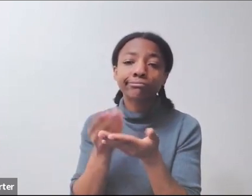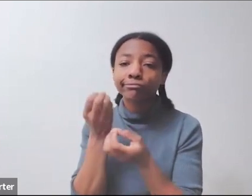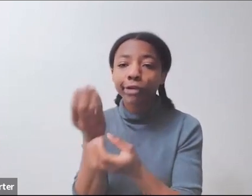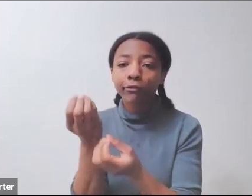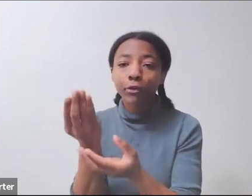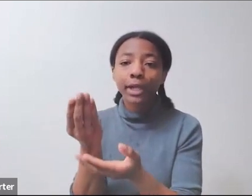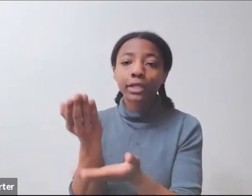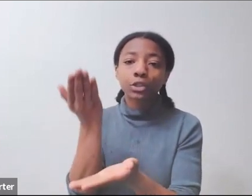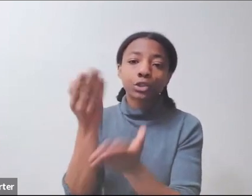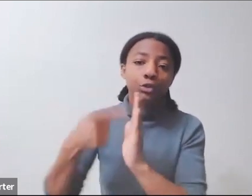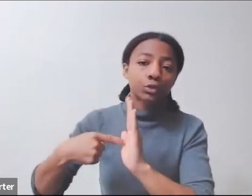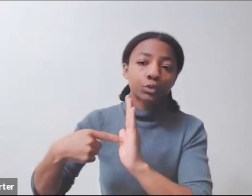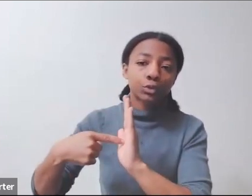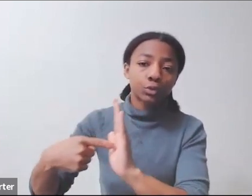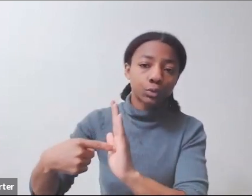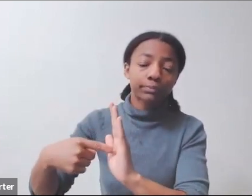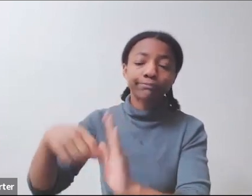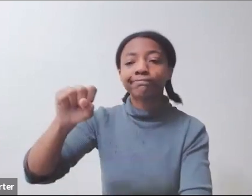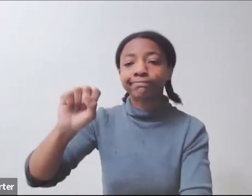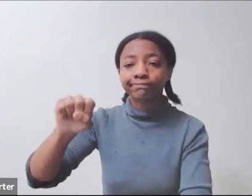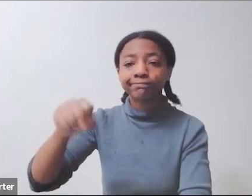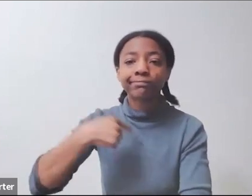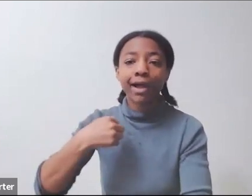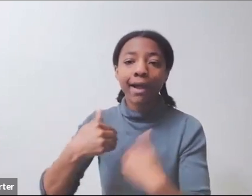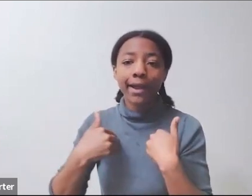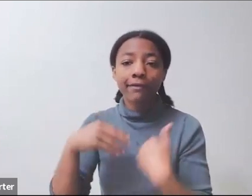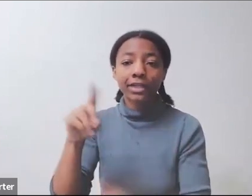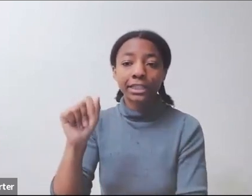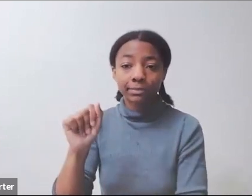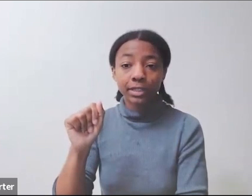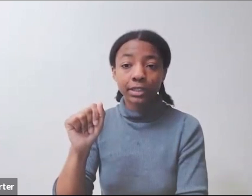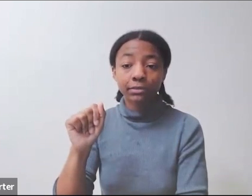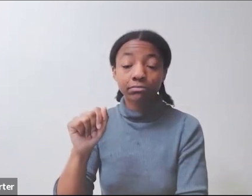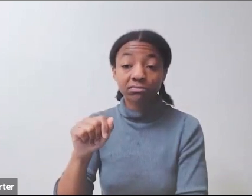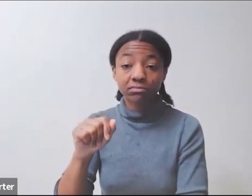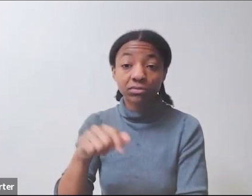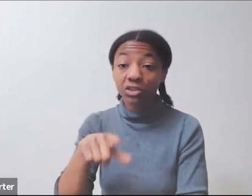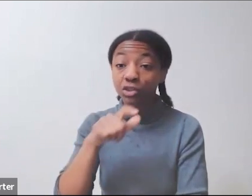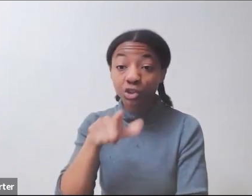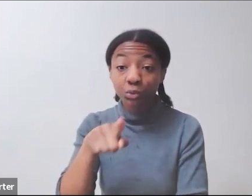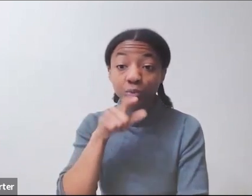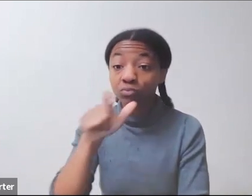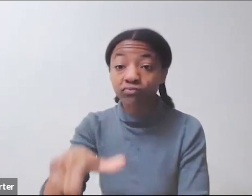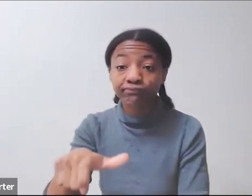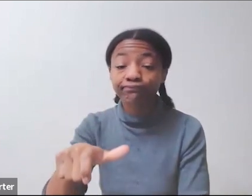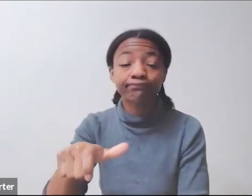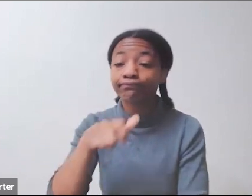Once you've gone through that process, then you will also be part of a repository.